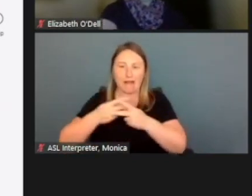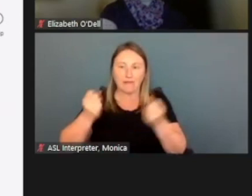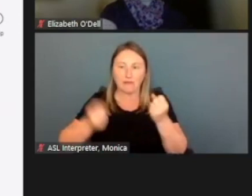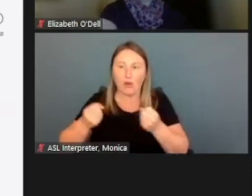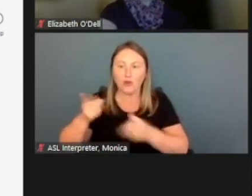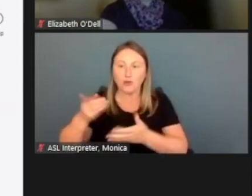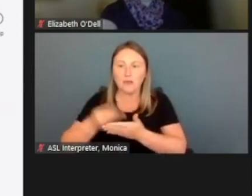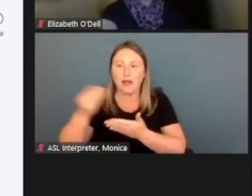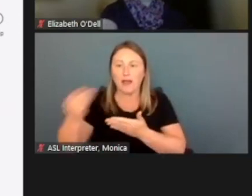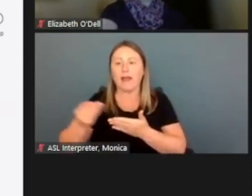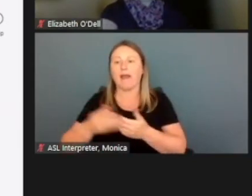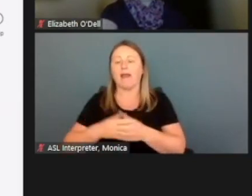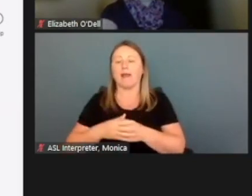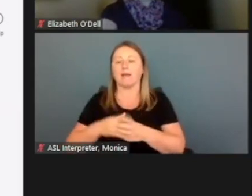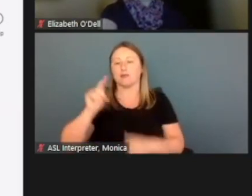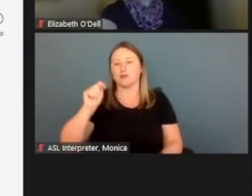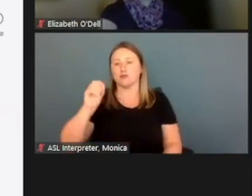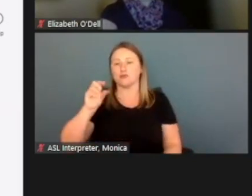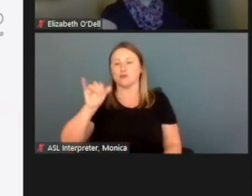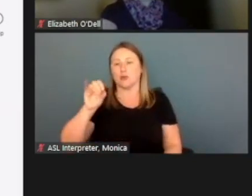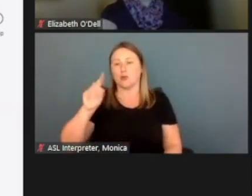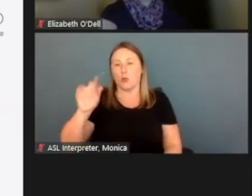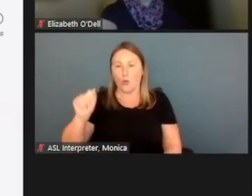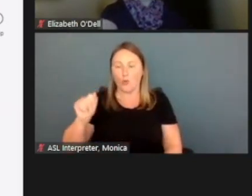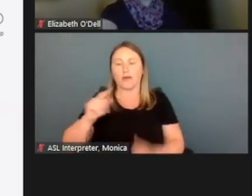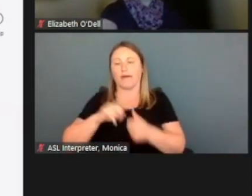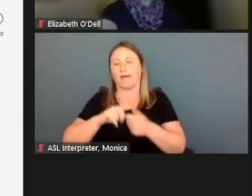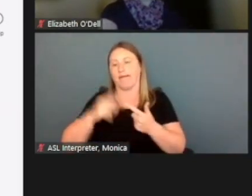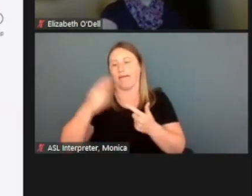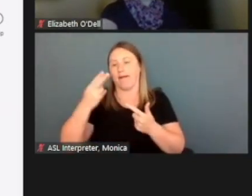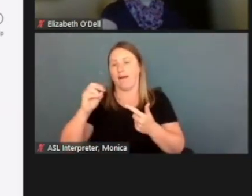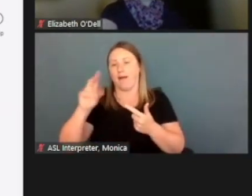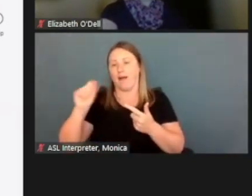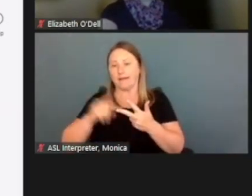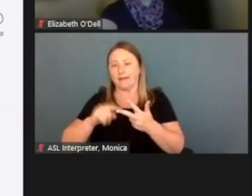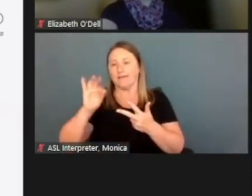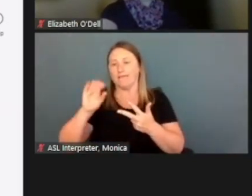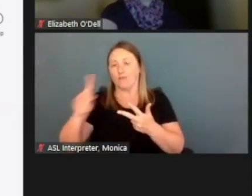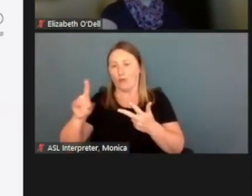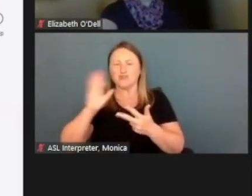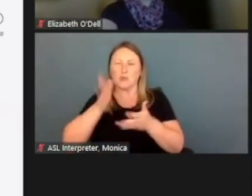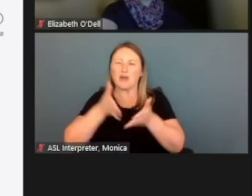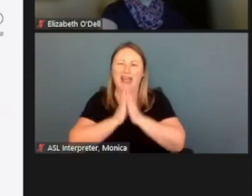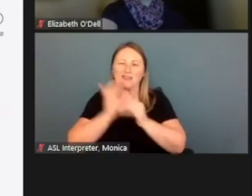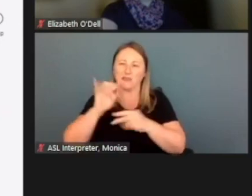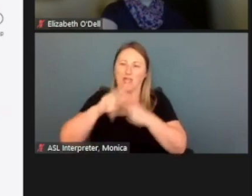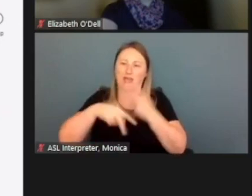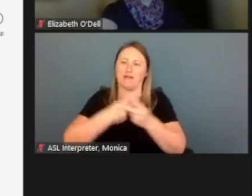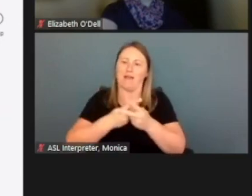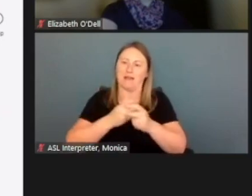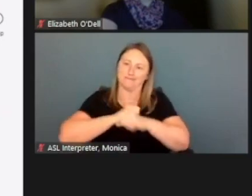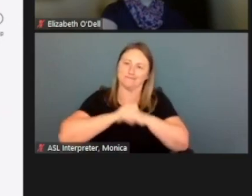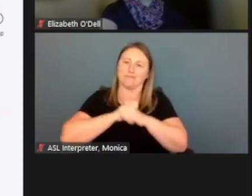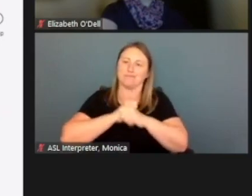whether it's a Toyota, a Honda, or a Ford. And so, it'll ask you those type of questions. And so we're just gonna quickly